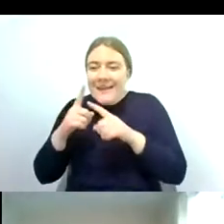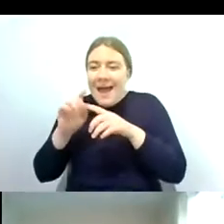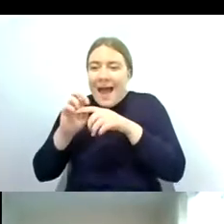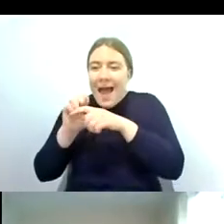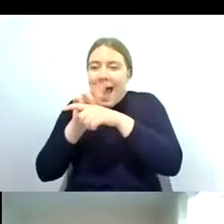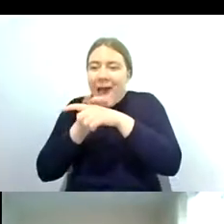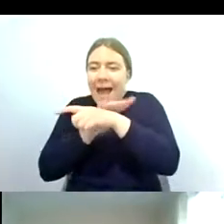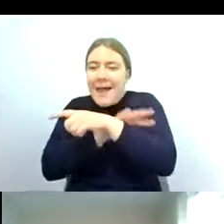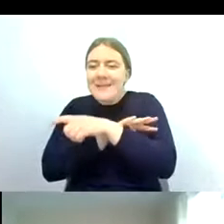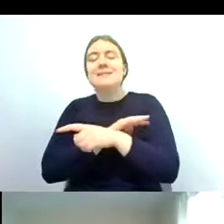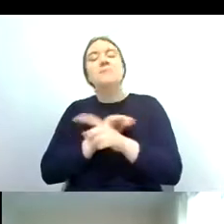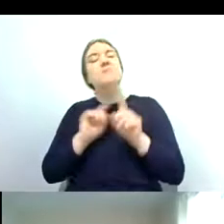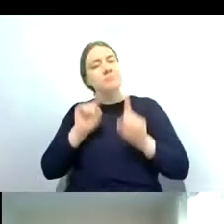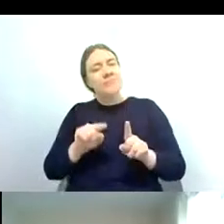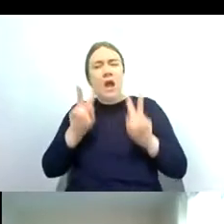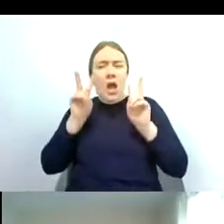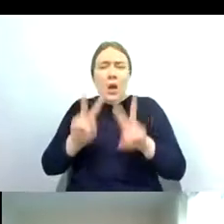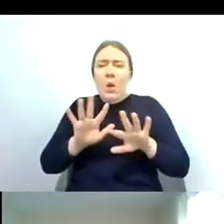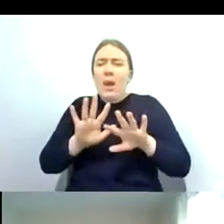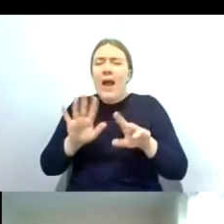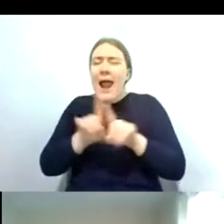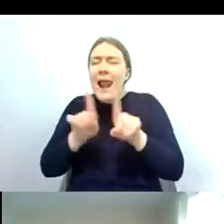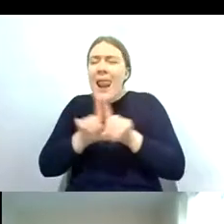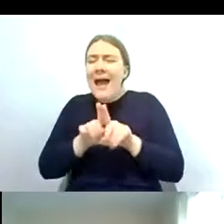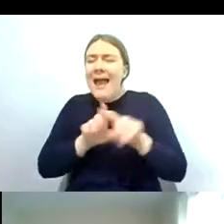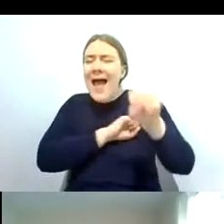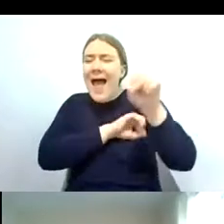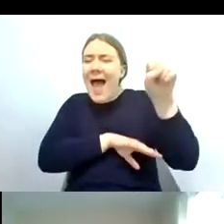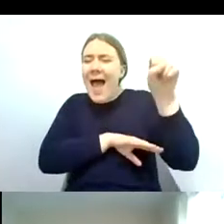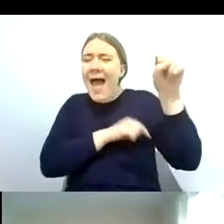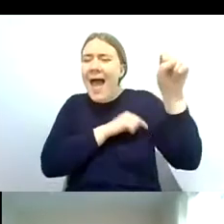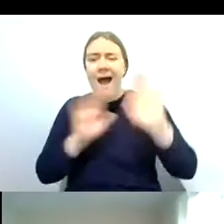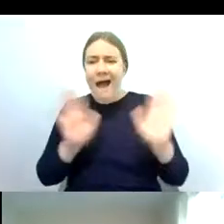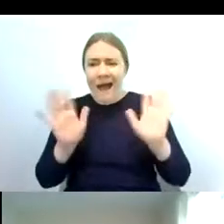the impression of having hairy armpits and that's a really good feature for picking out stoneflies